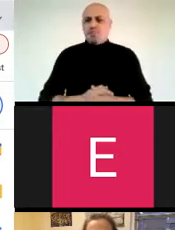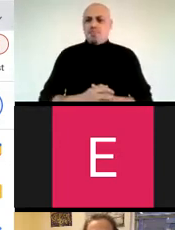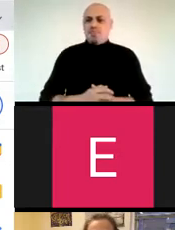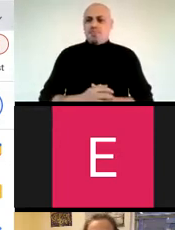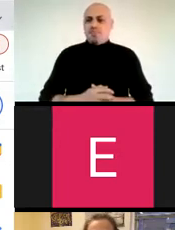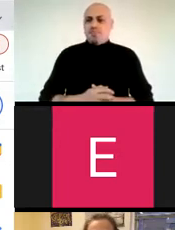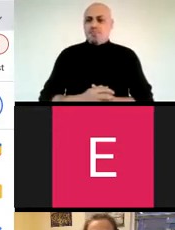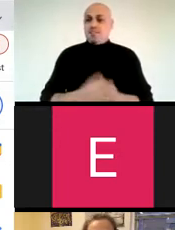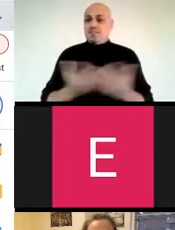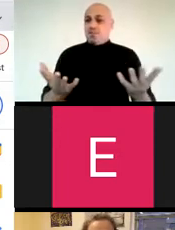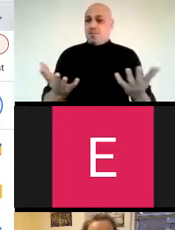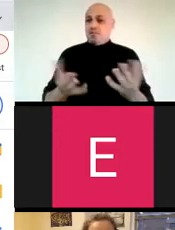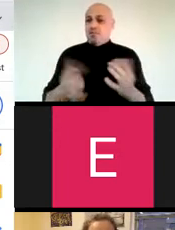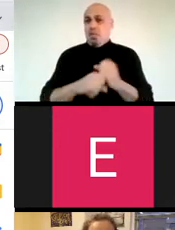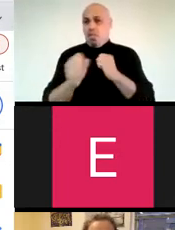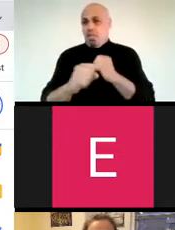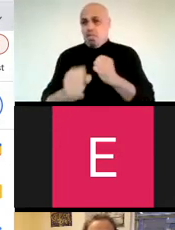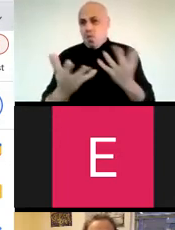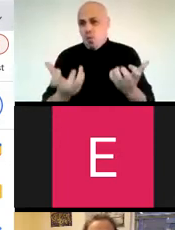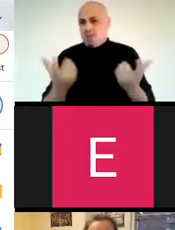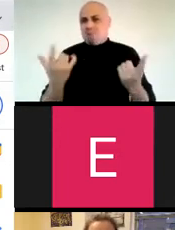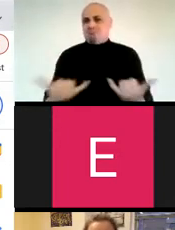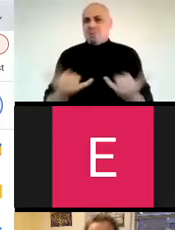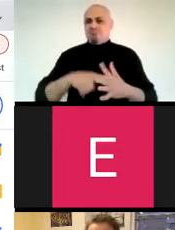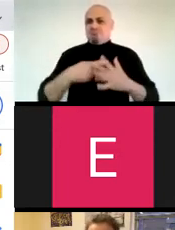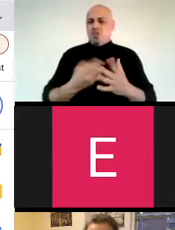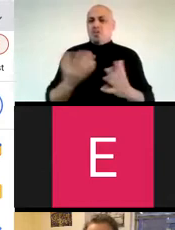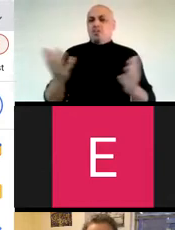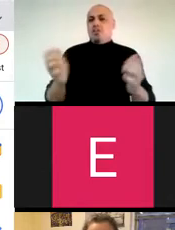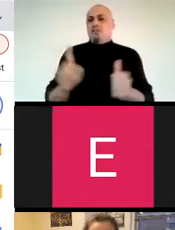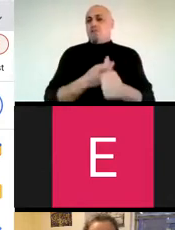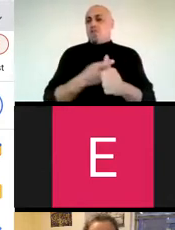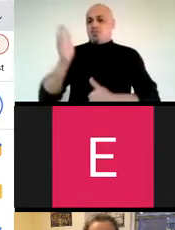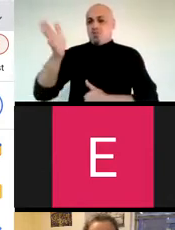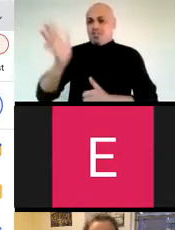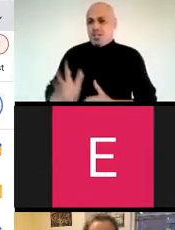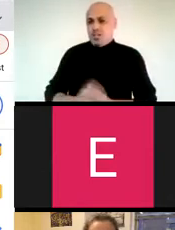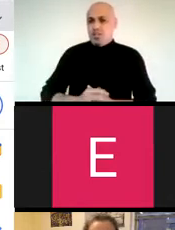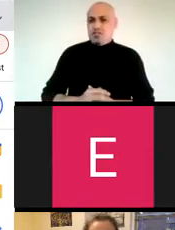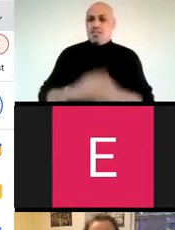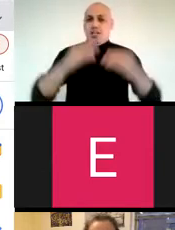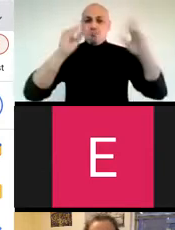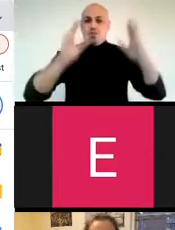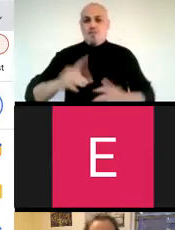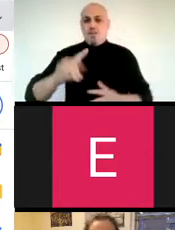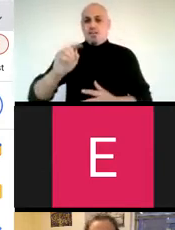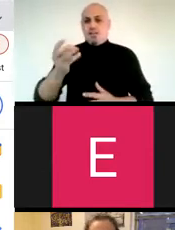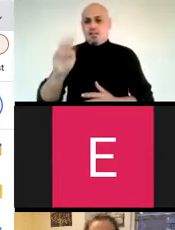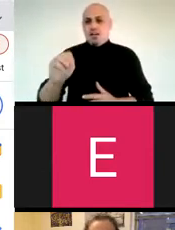during our Q and A session. So, without further ado, we will start with our first presenter.